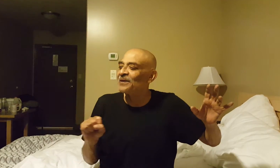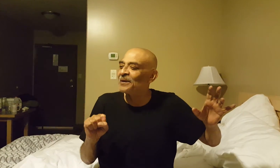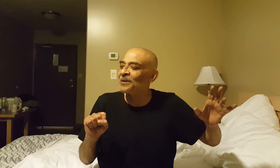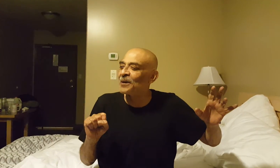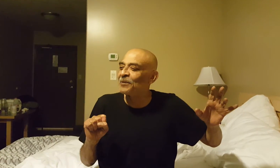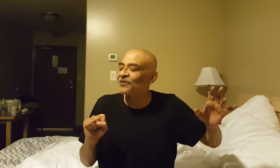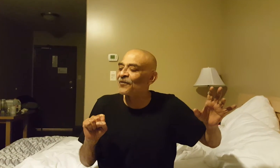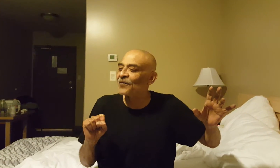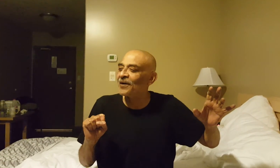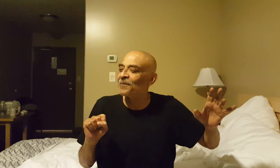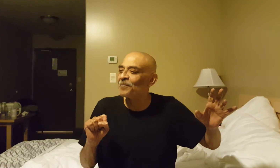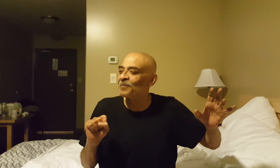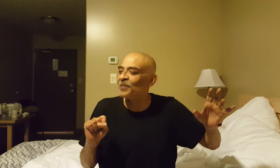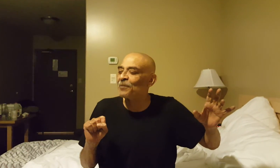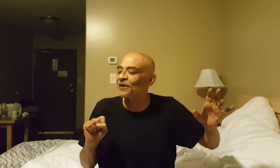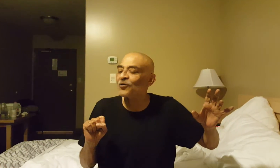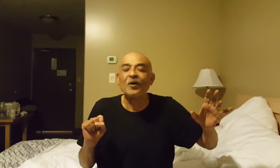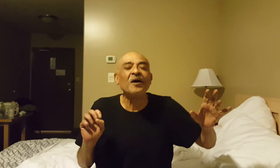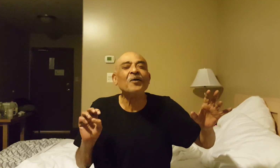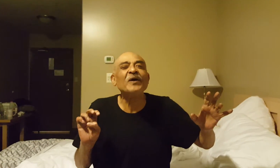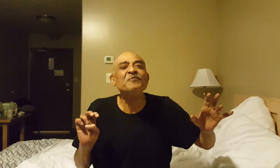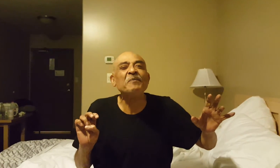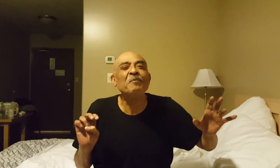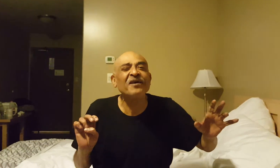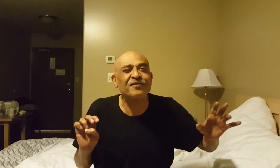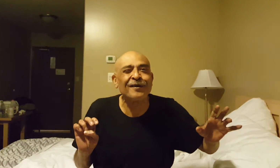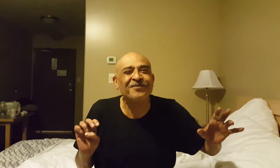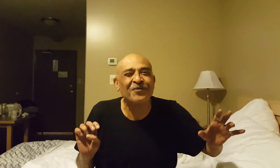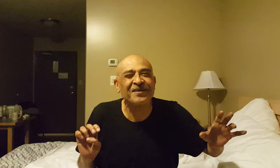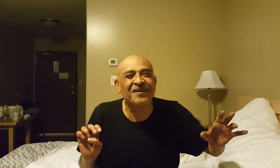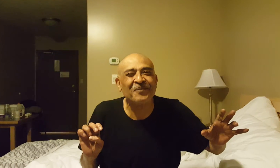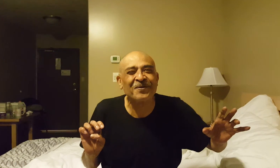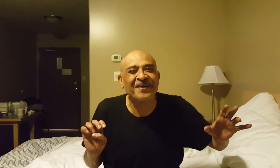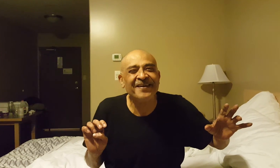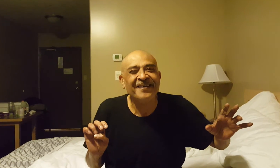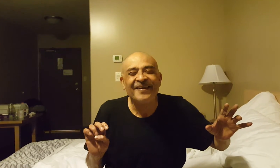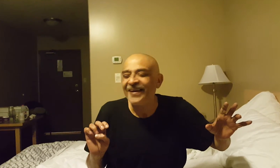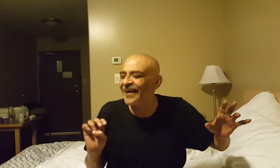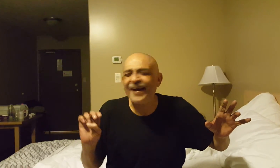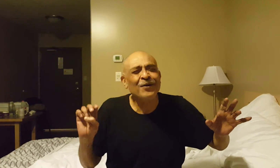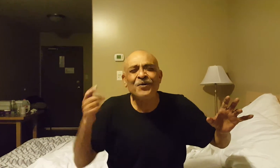a piece of paper into a waste paper basket, for example right, and I don't